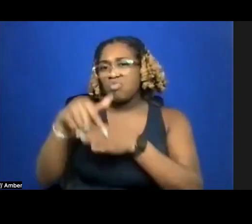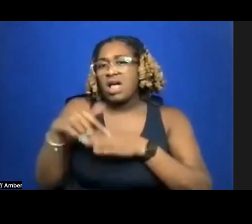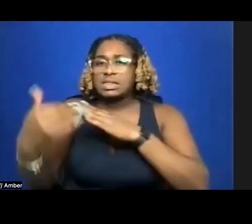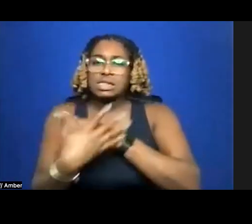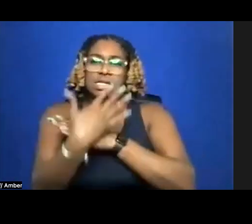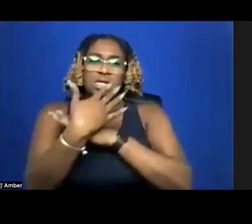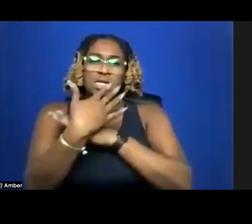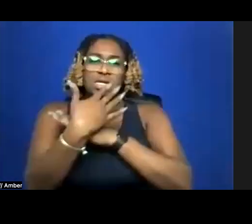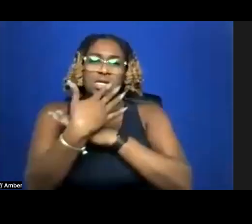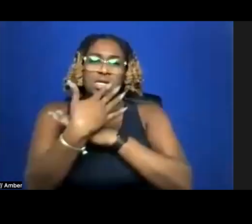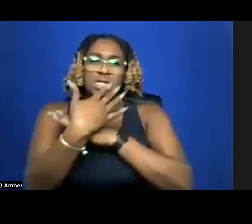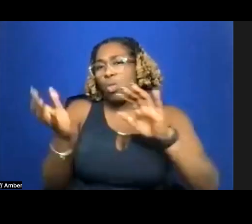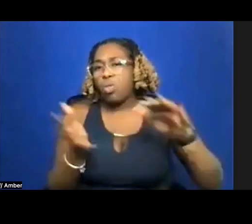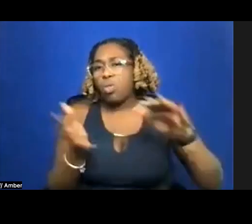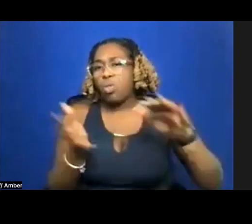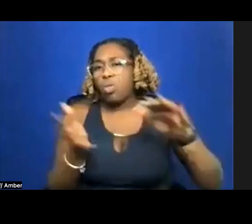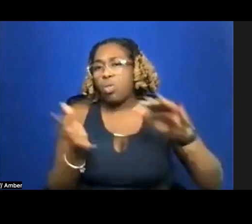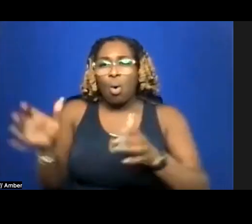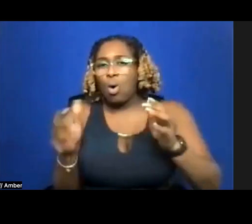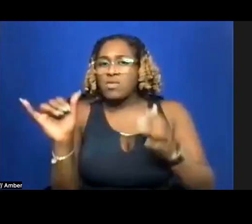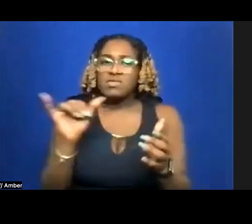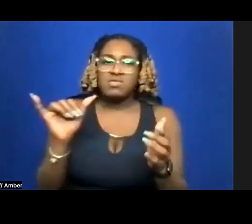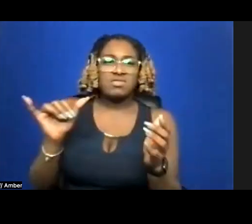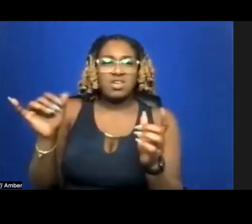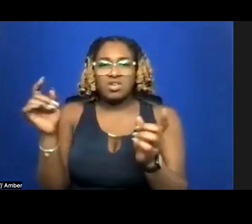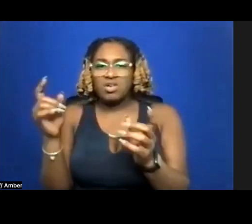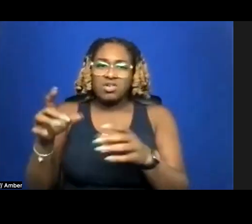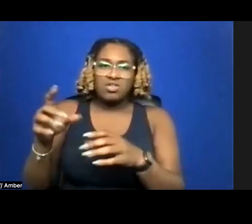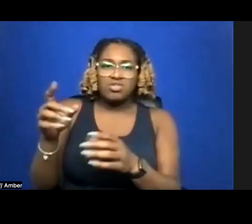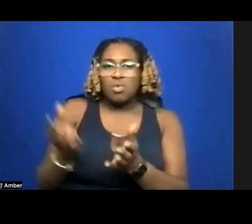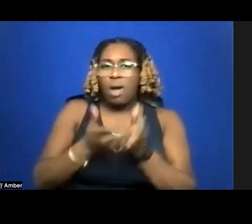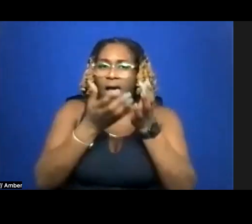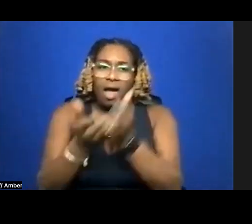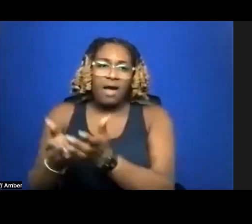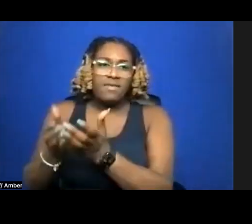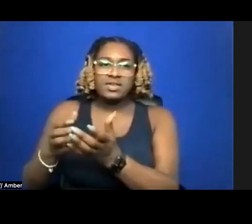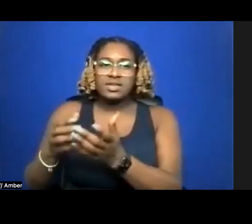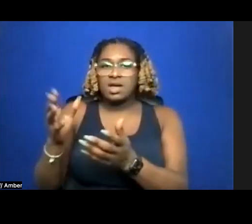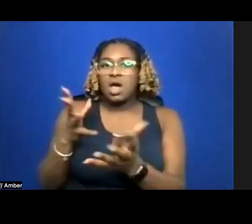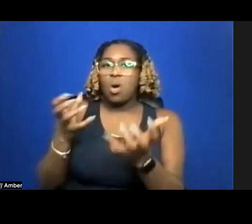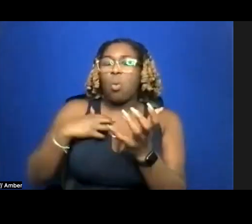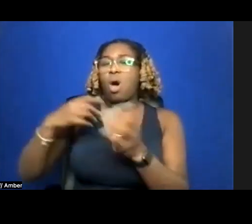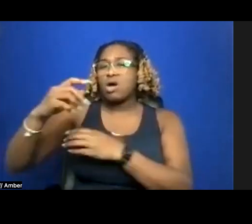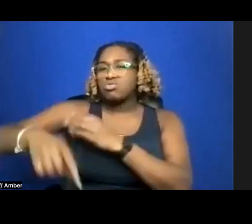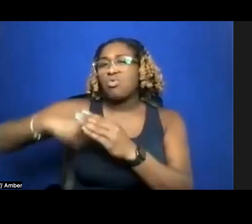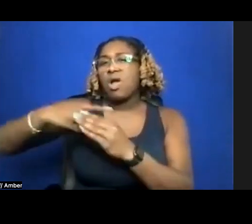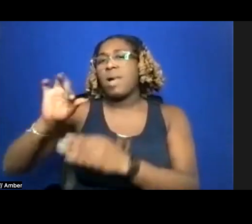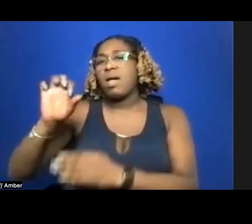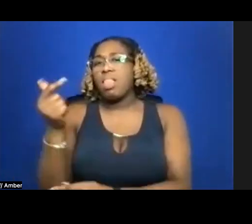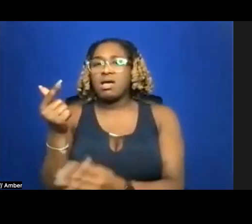slapping like rafts, unshackle from kelp's clasp wrapping my legs. Hell, to dive without needing to